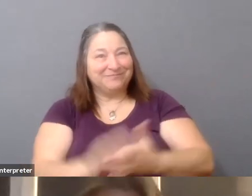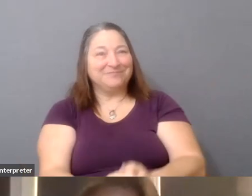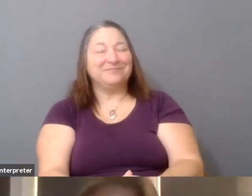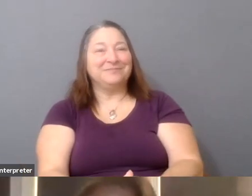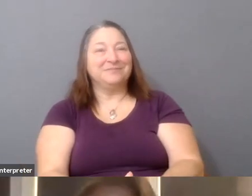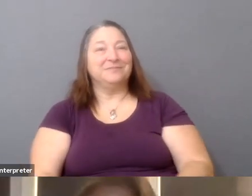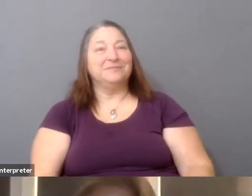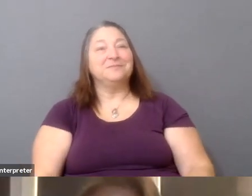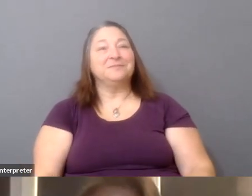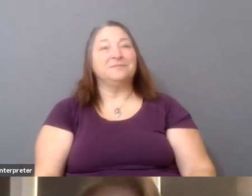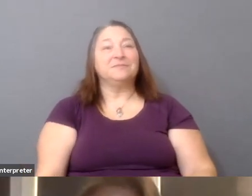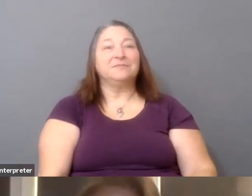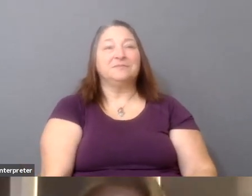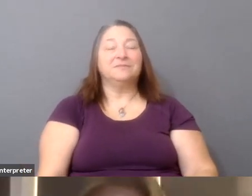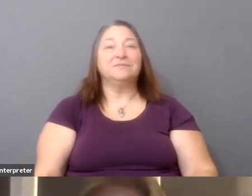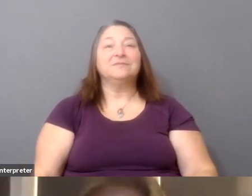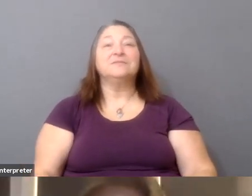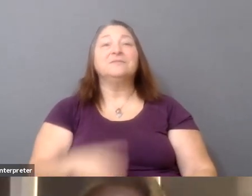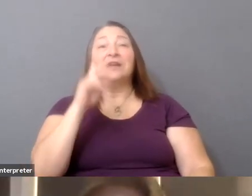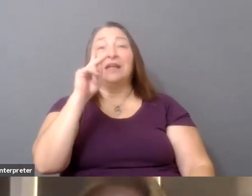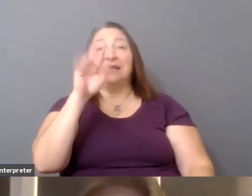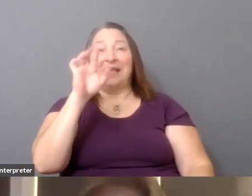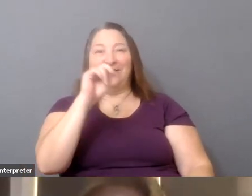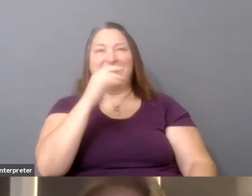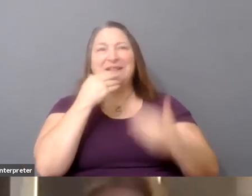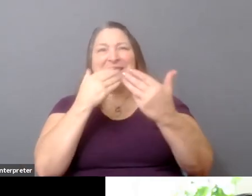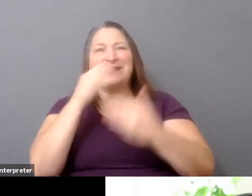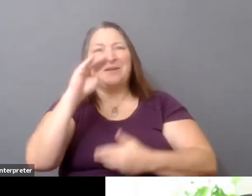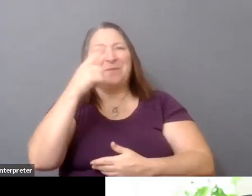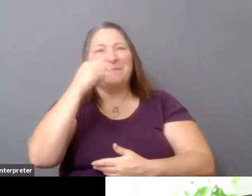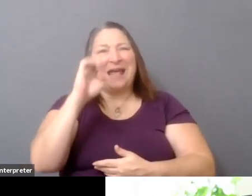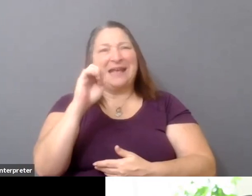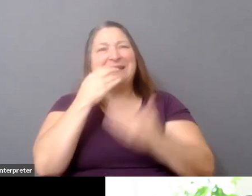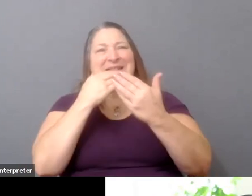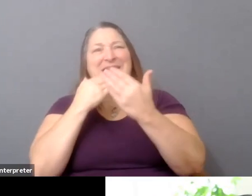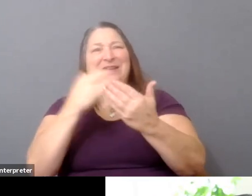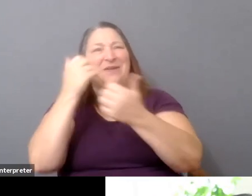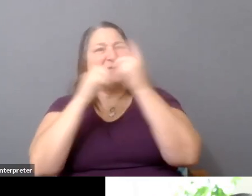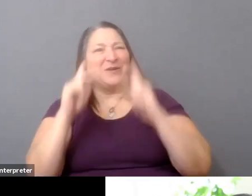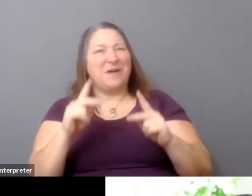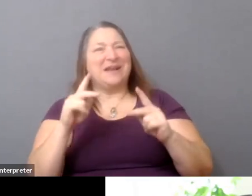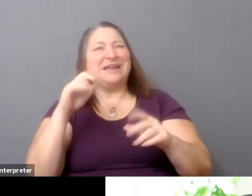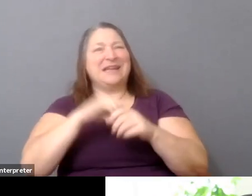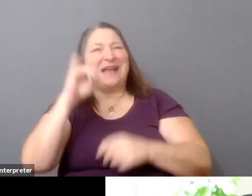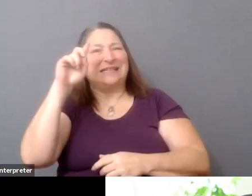Thank you so much, Maggie, and I want to thank everybody at IDA, all the people behind the scenes. Thank you, Hope.